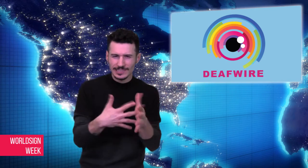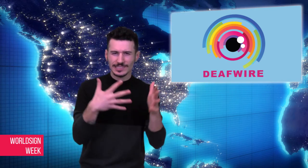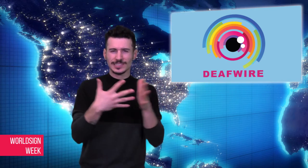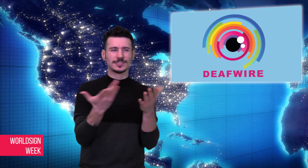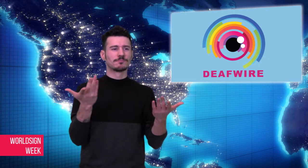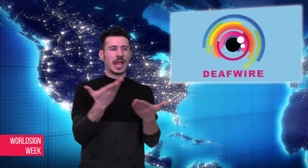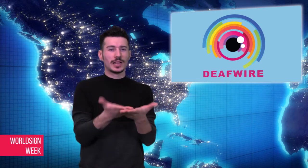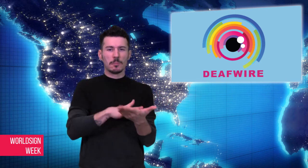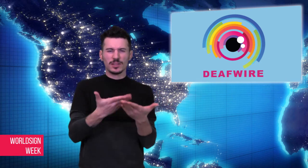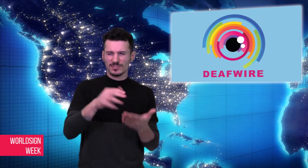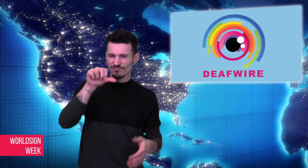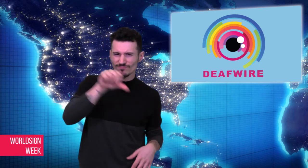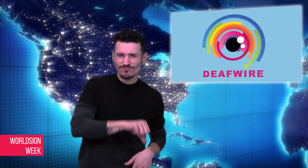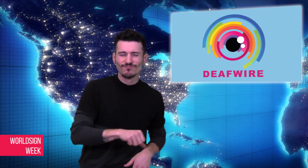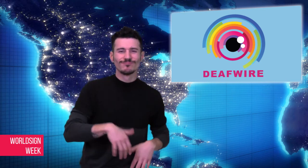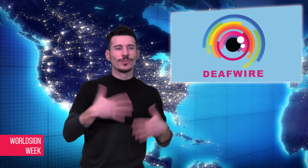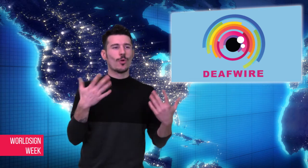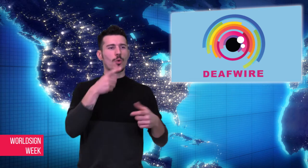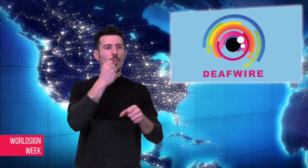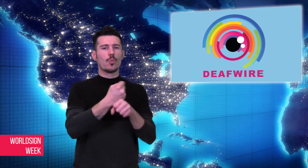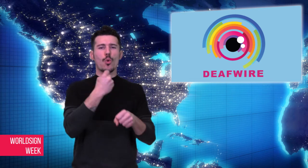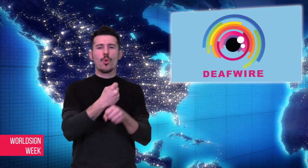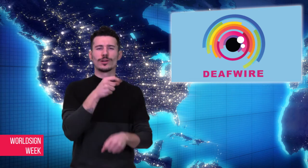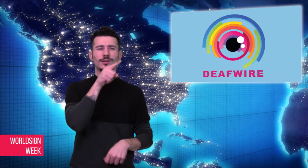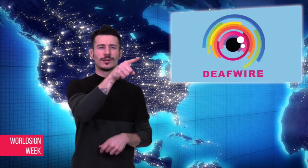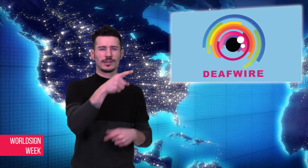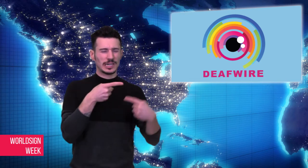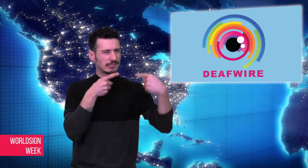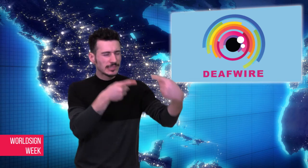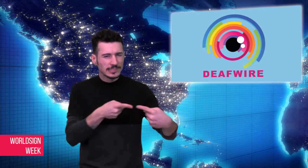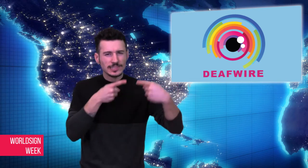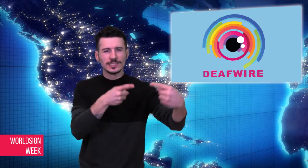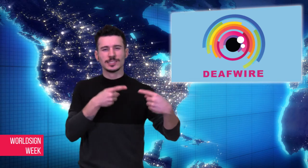at work. “This Close” episodes will